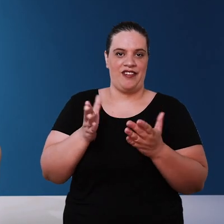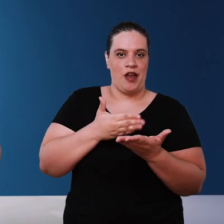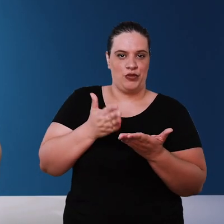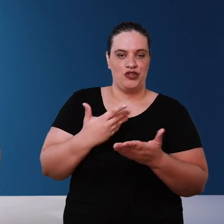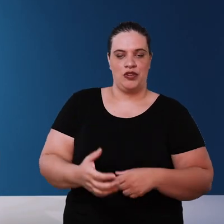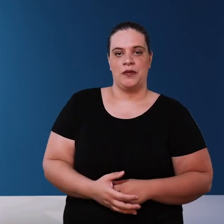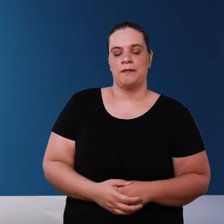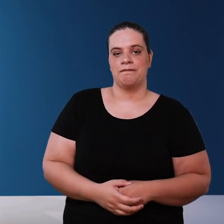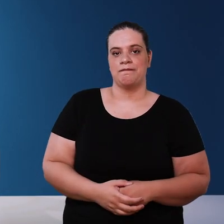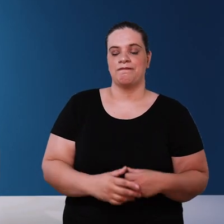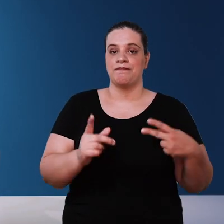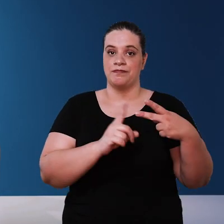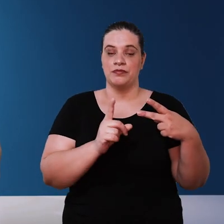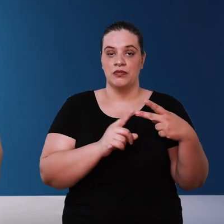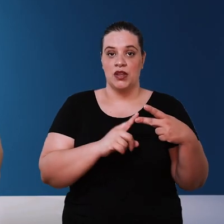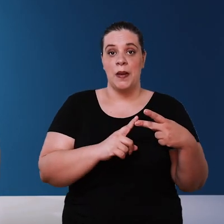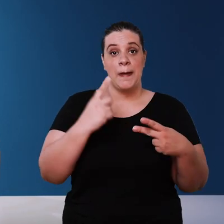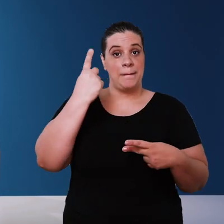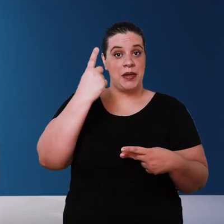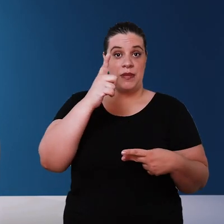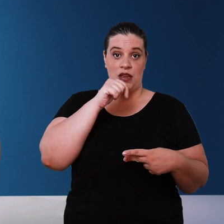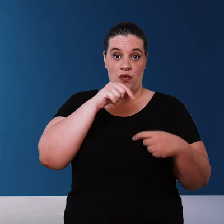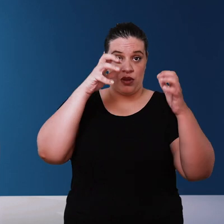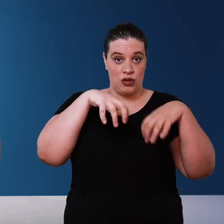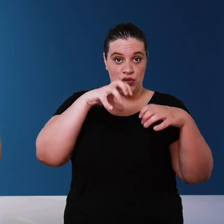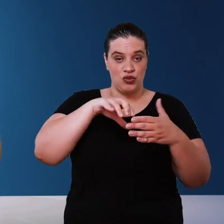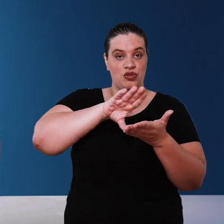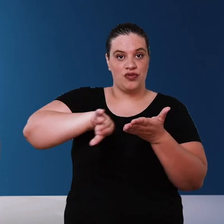disposal of the first rainwater this first water that falls is washing the